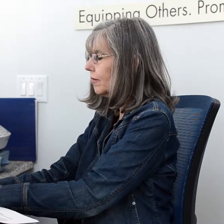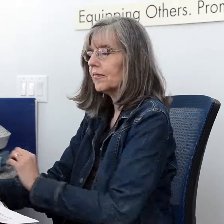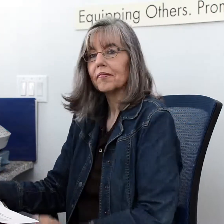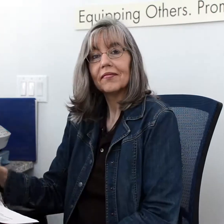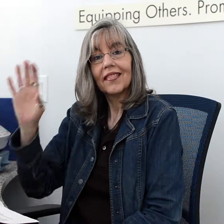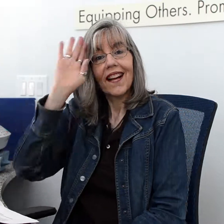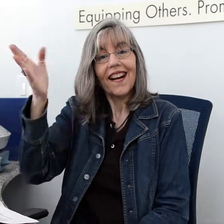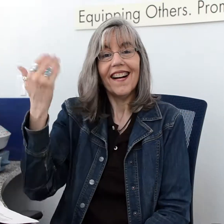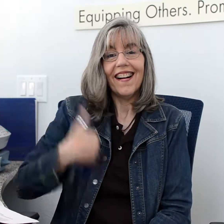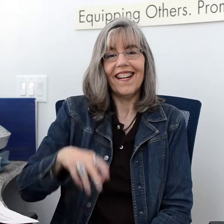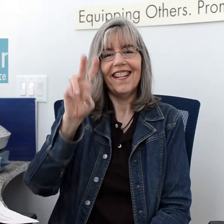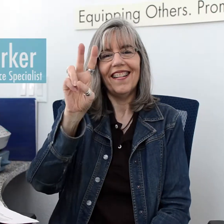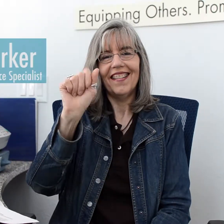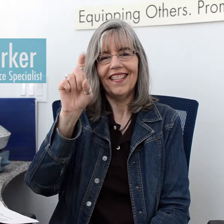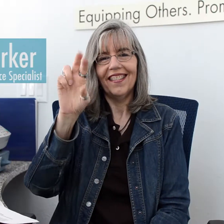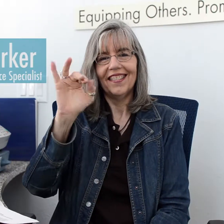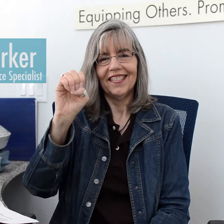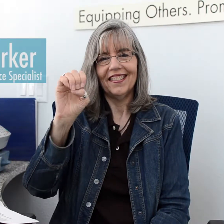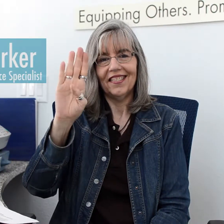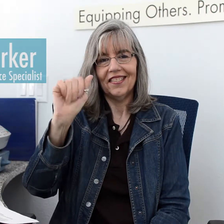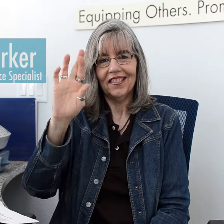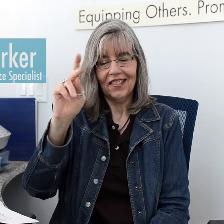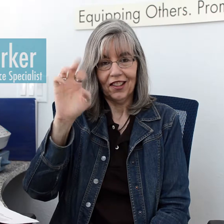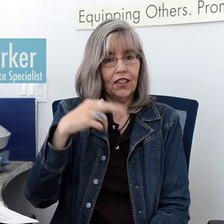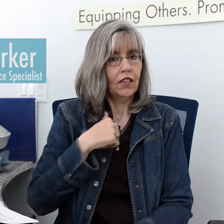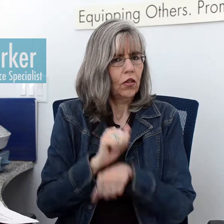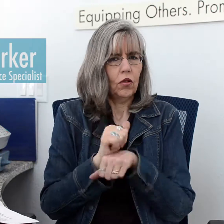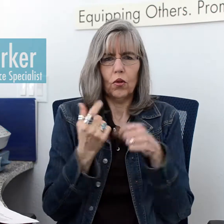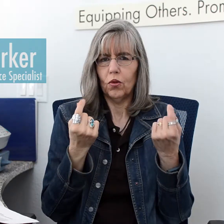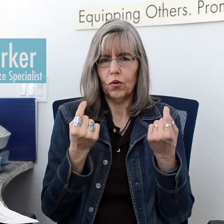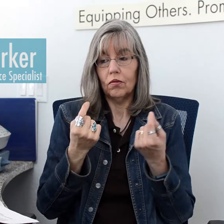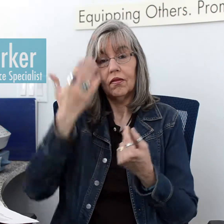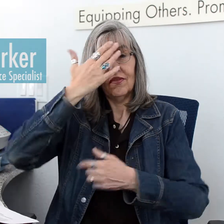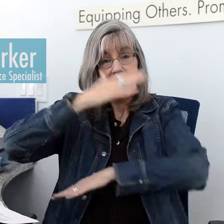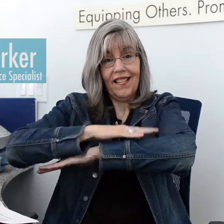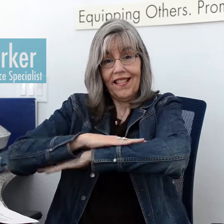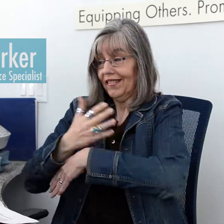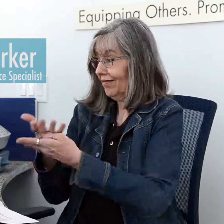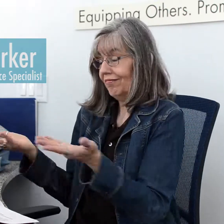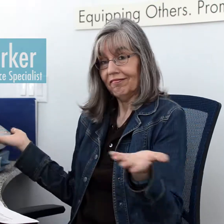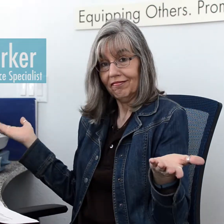Hi, I’m Valerie Barker. I work here at the front desk.